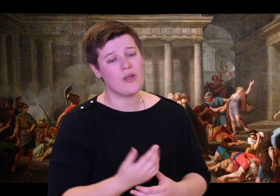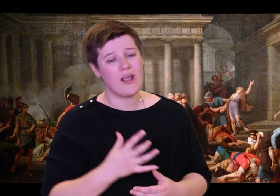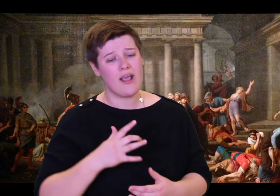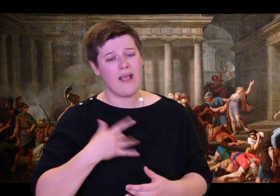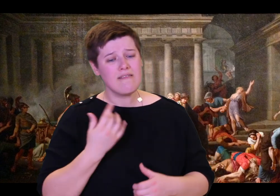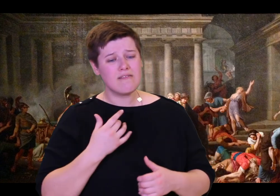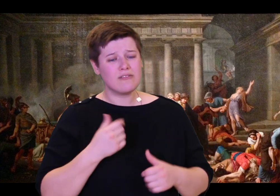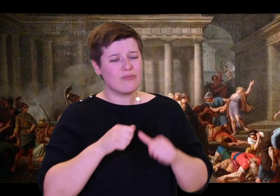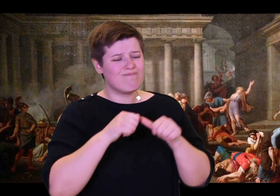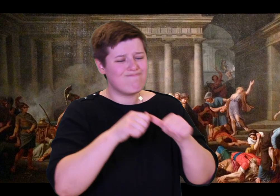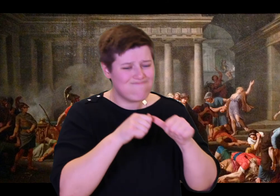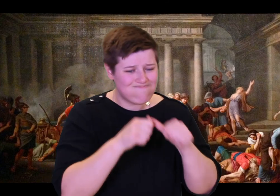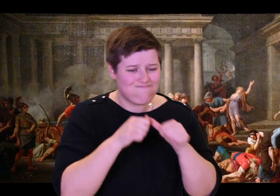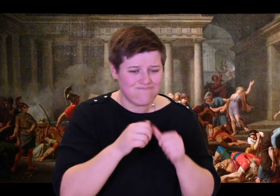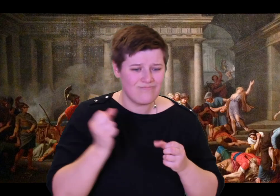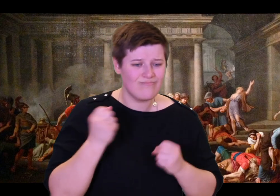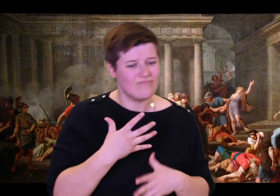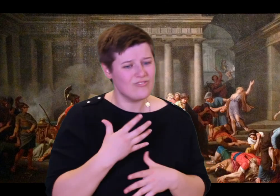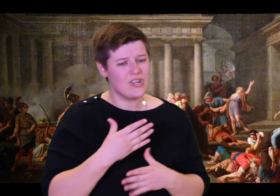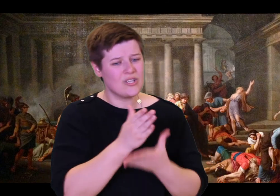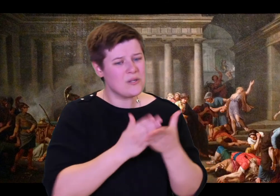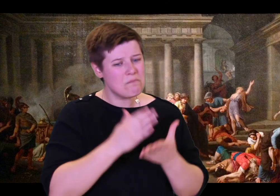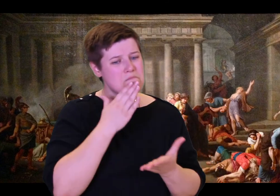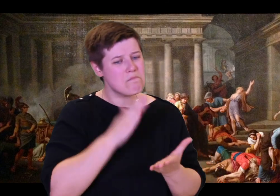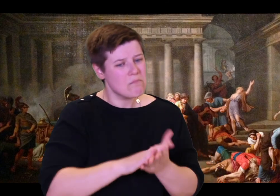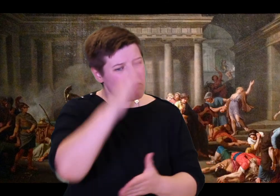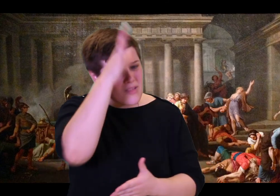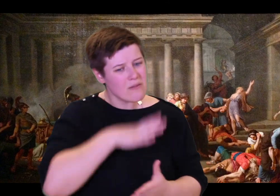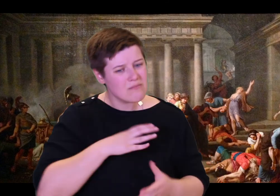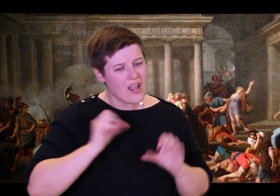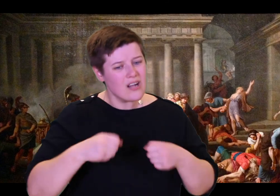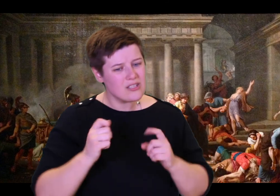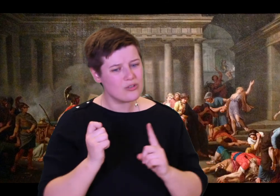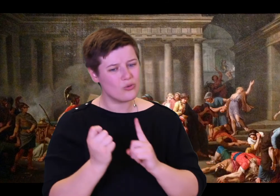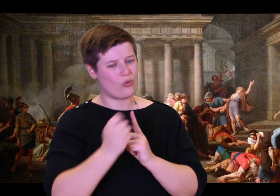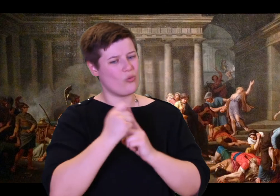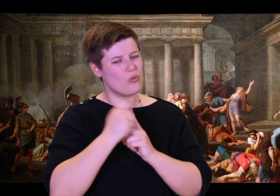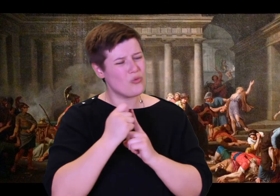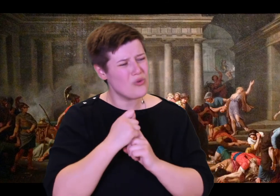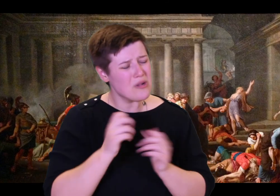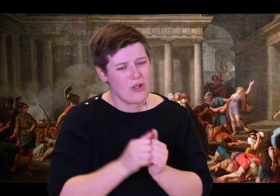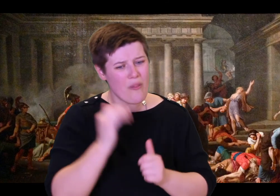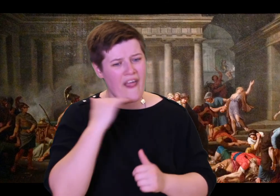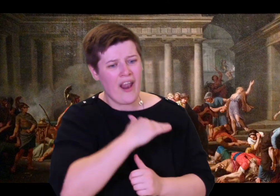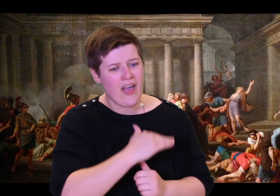our youth until we reached the edge of age together. Please, forgive me, do not